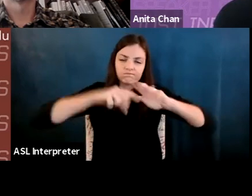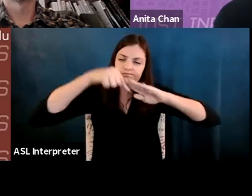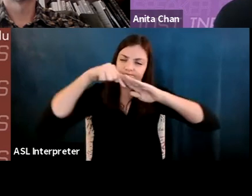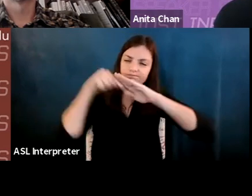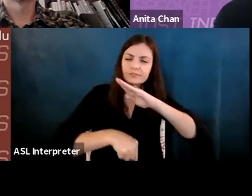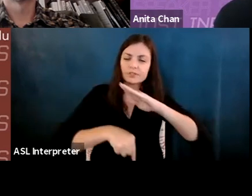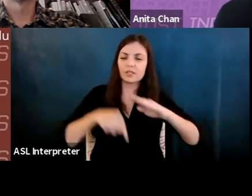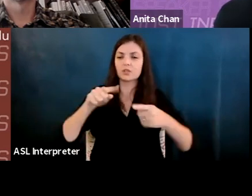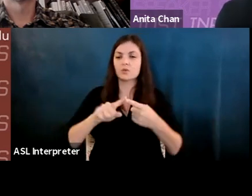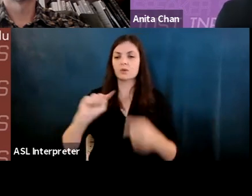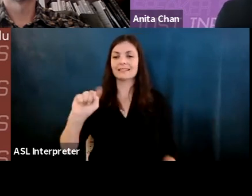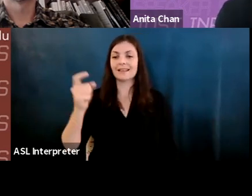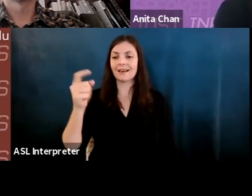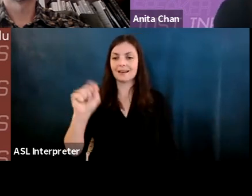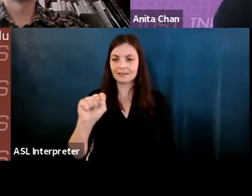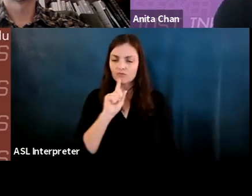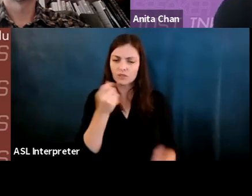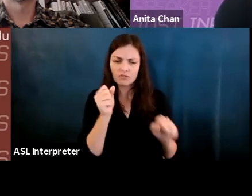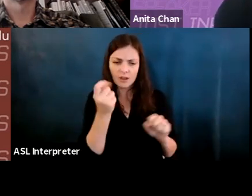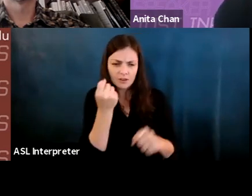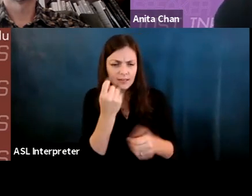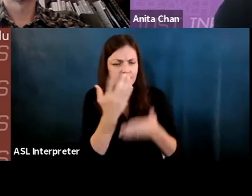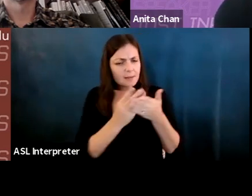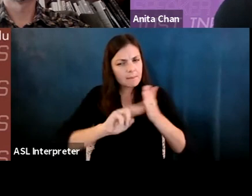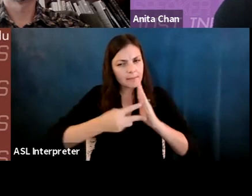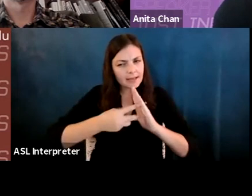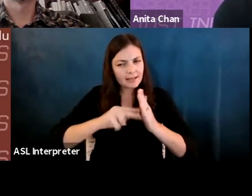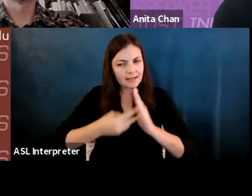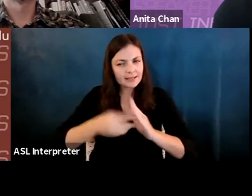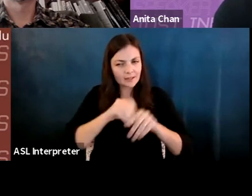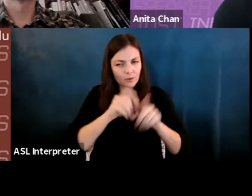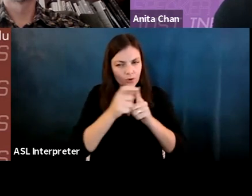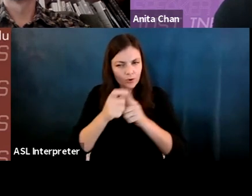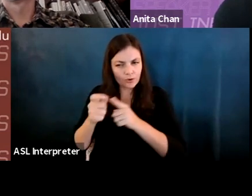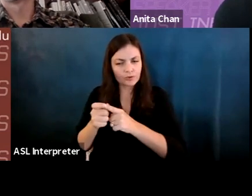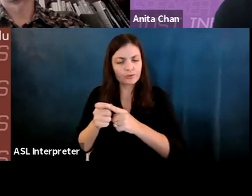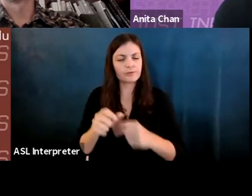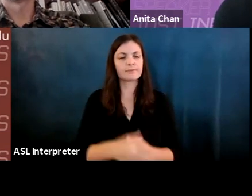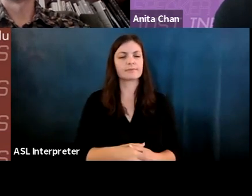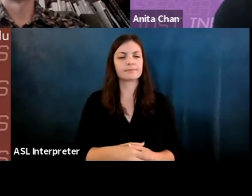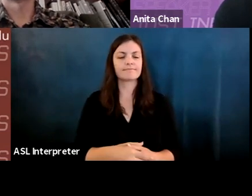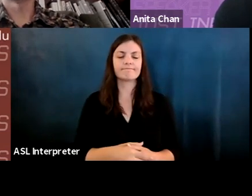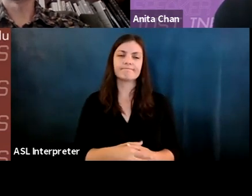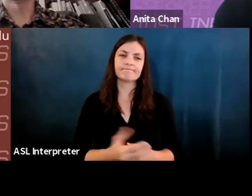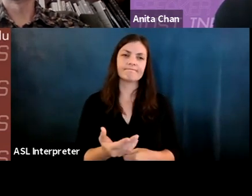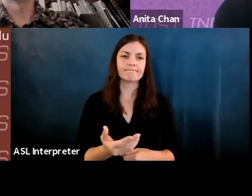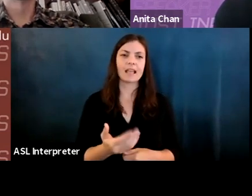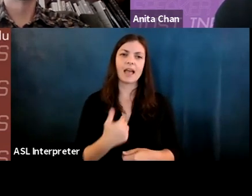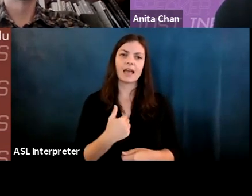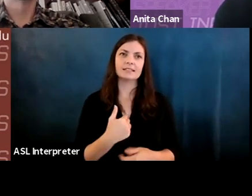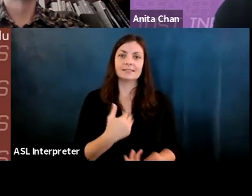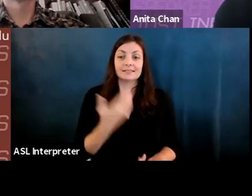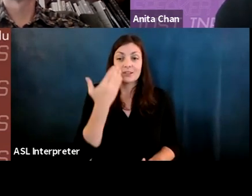Fernanda Viegas: And to really try to understand some of the meanings that are there, and so this is, I mean it I don't know what's going to happen.